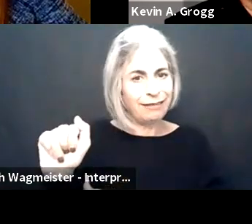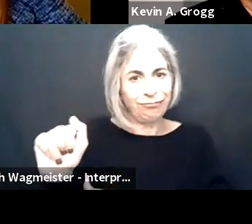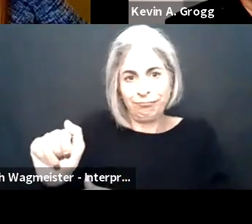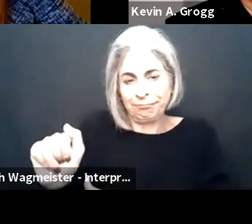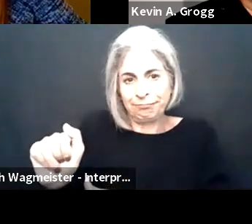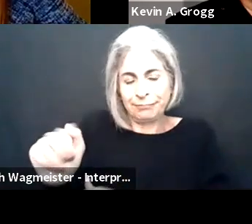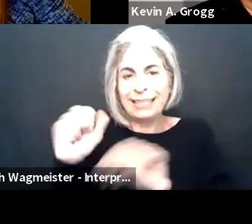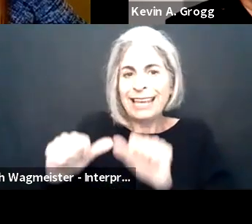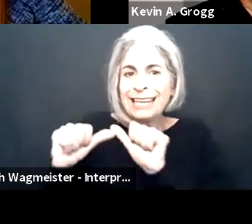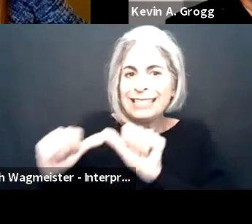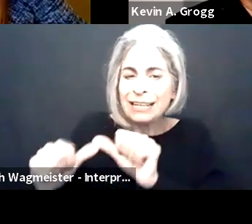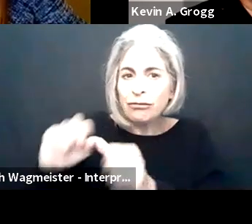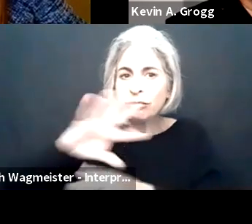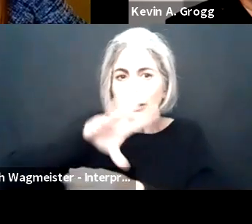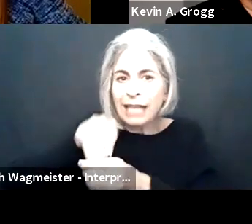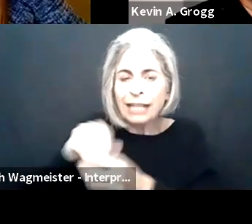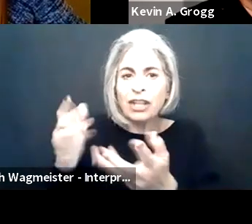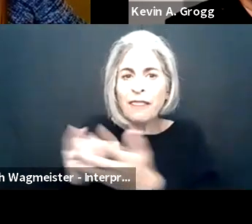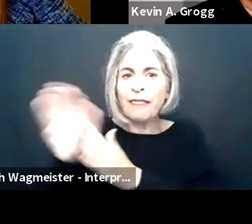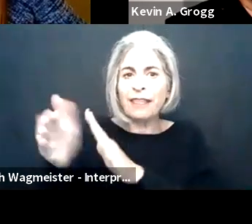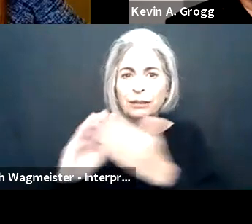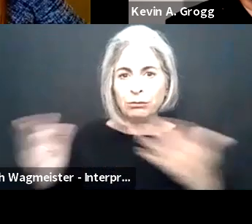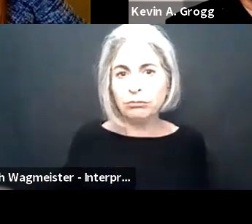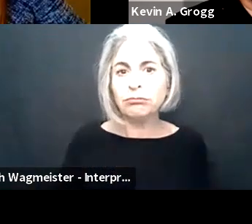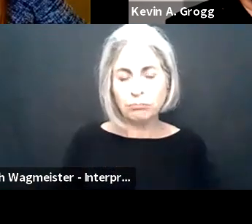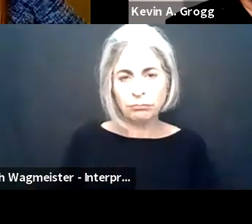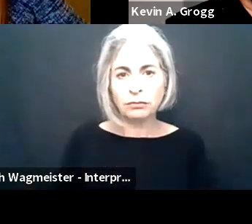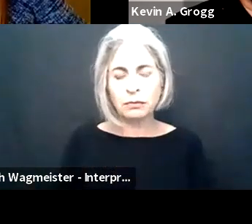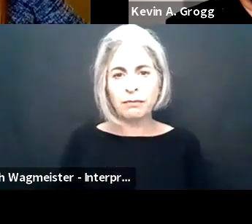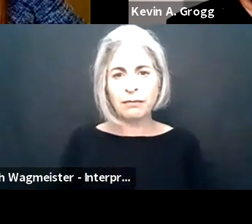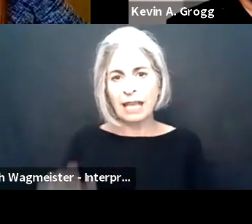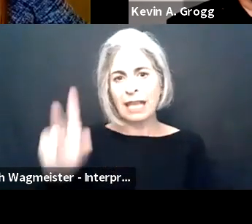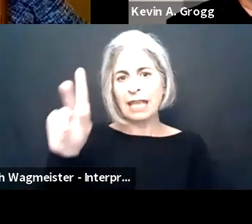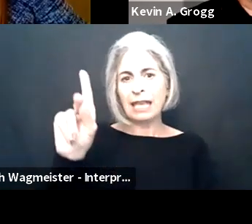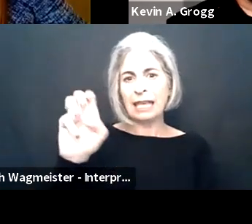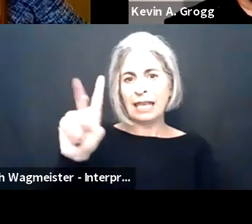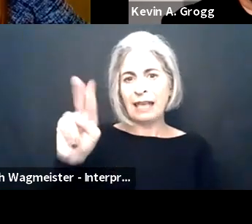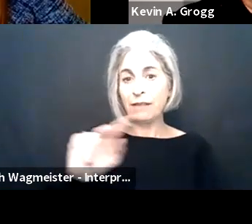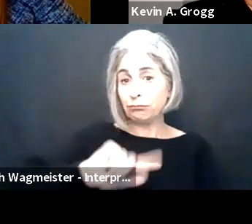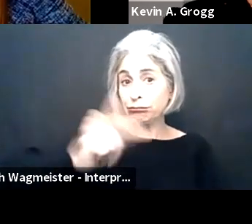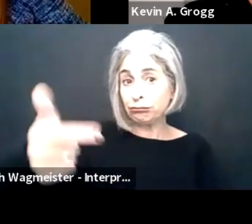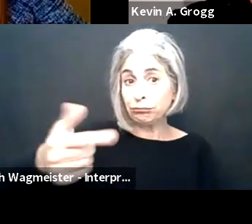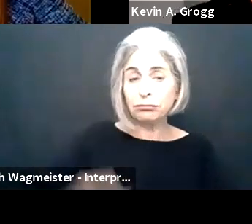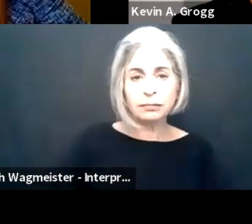rights under the Americans with Disabilities Act, can continue to engage meaningfully in their careers?